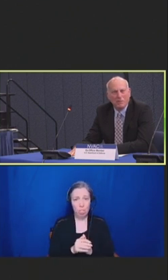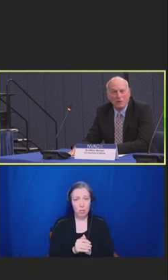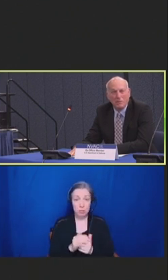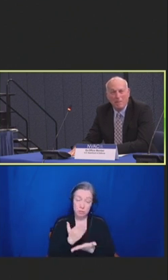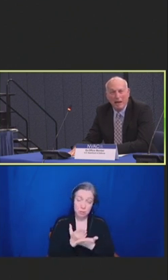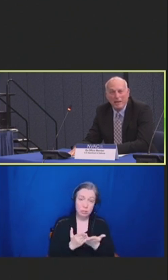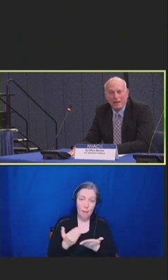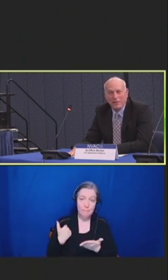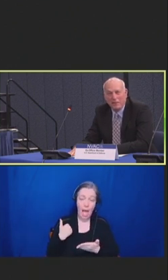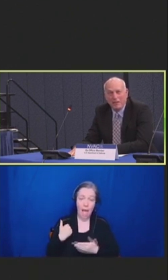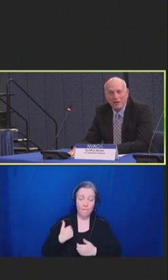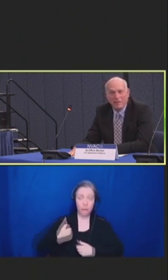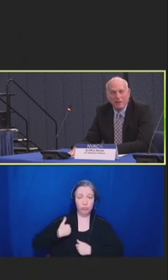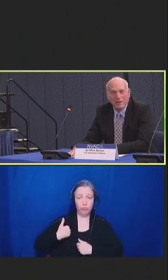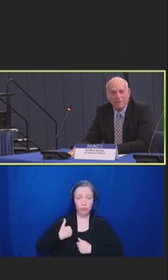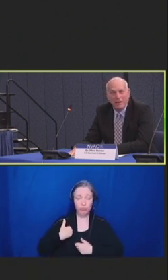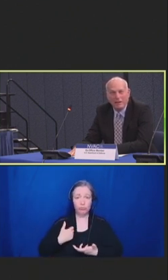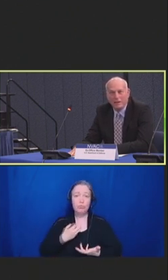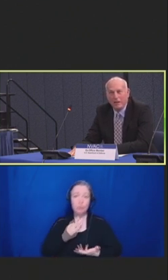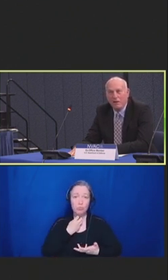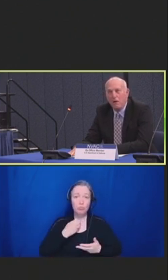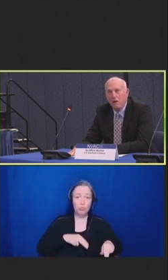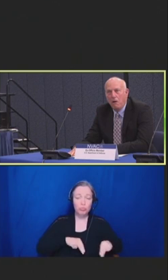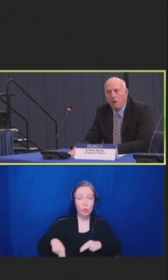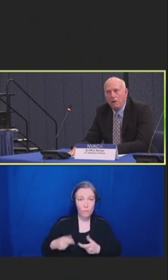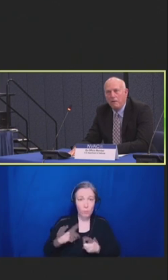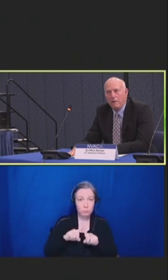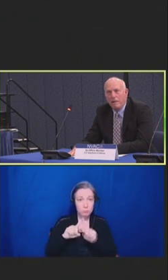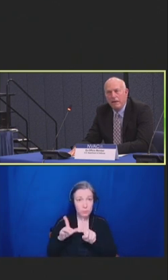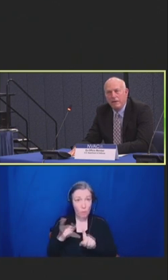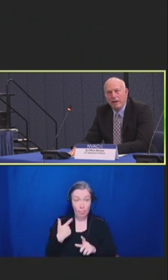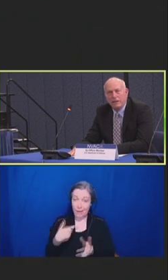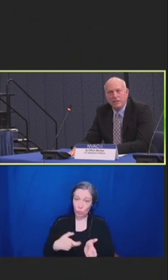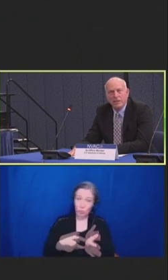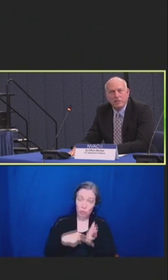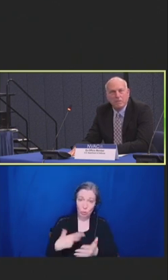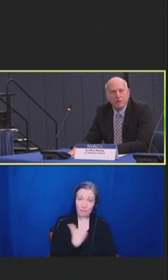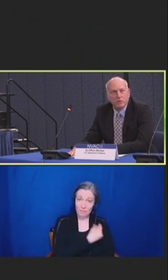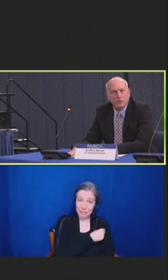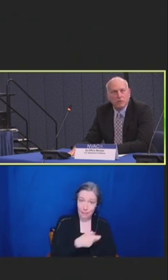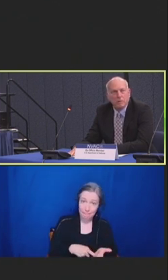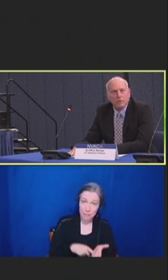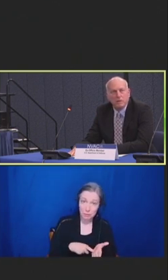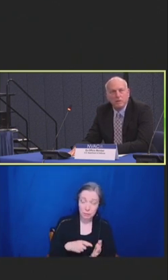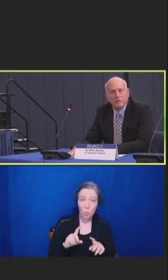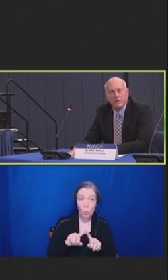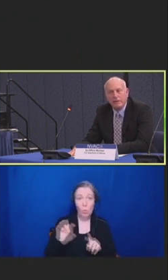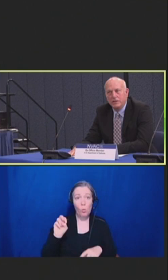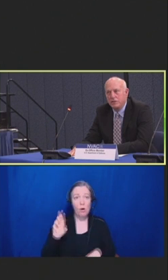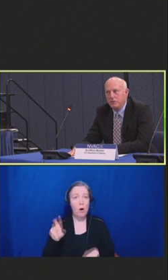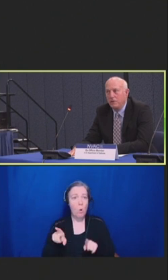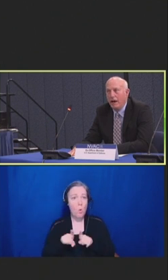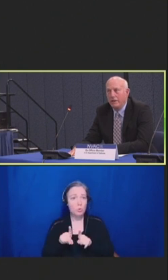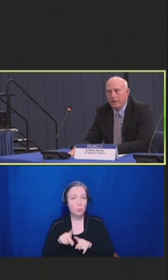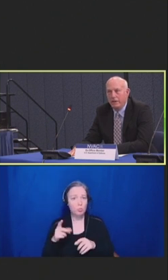we mandate that they get a particular vaccine, or they get vaccines that most normal civilians do not get.